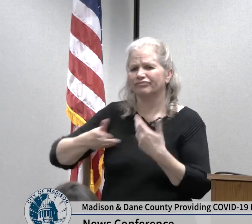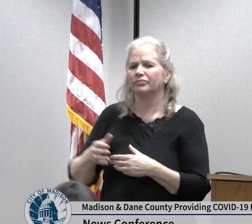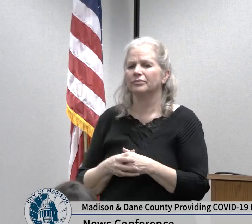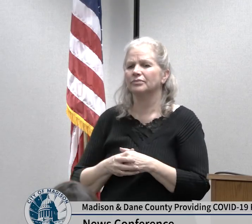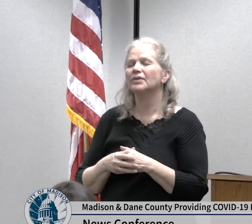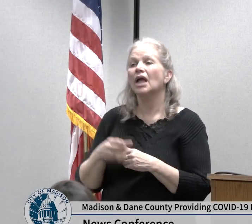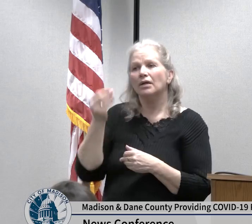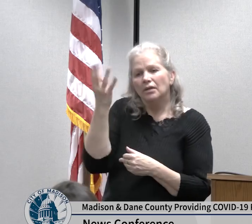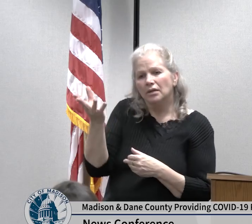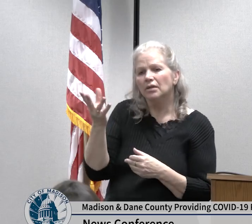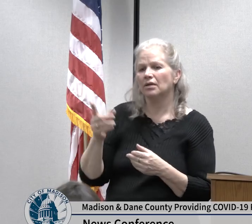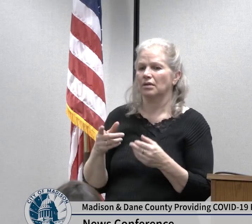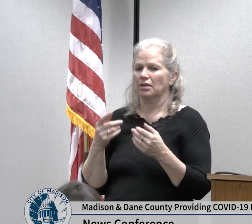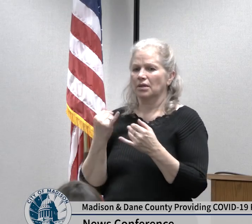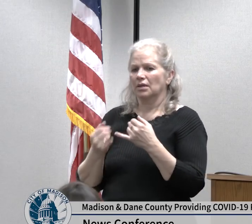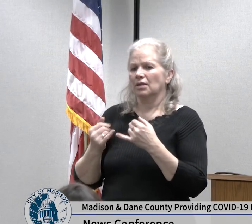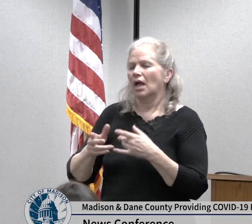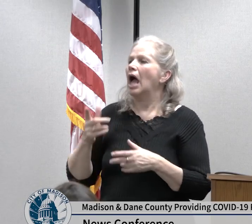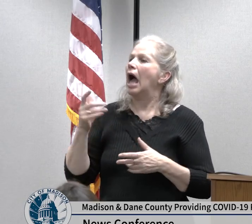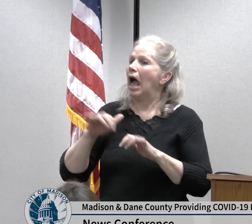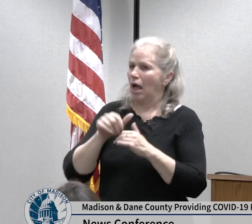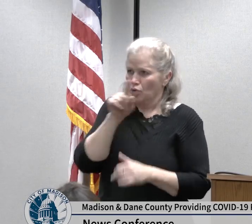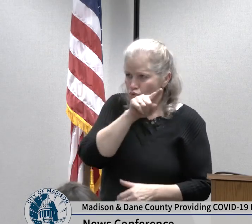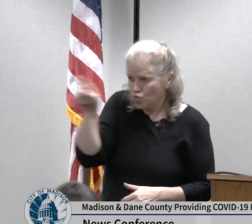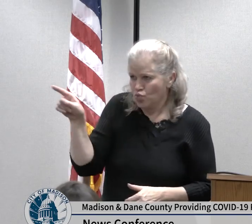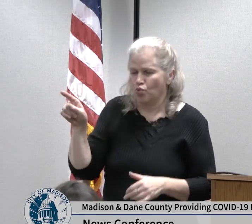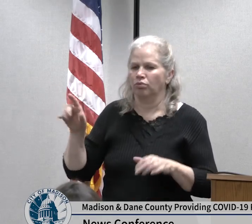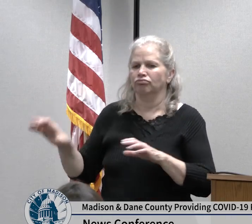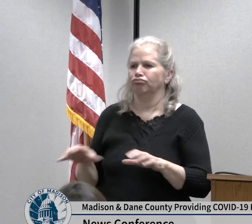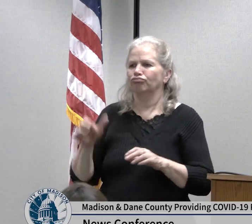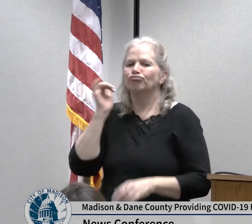of your habits to practice social distancing like shopping less often and